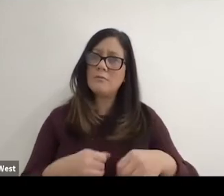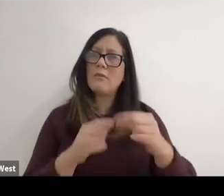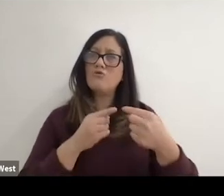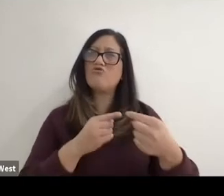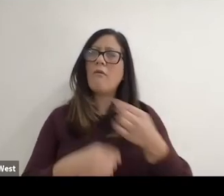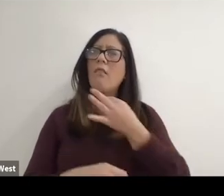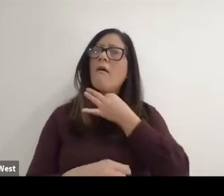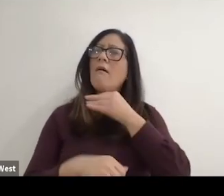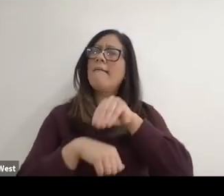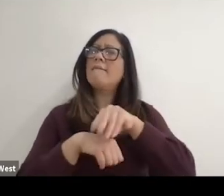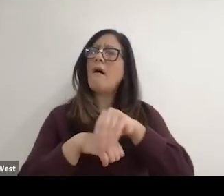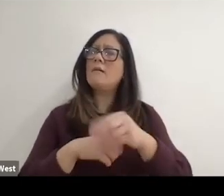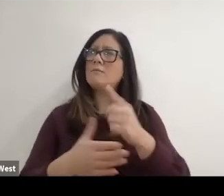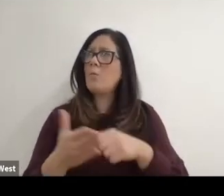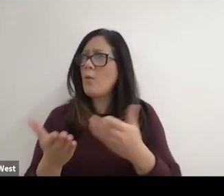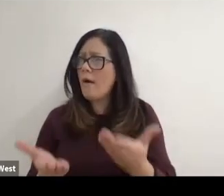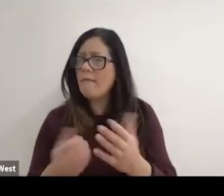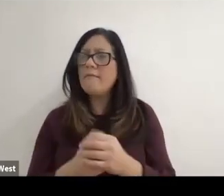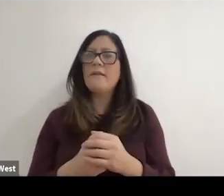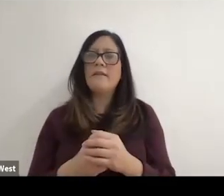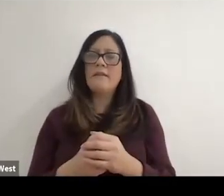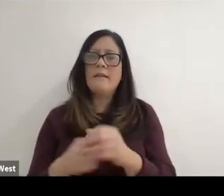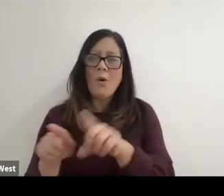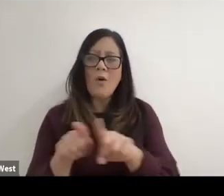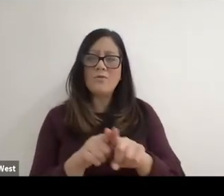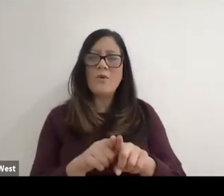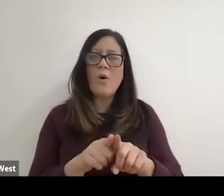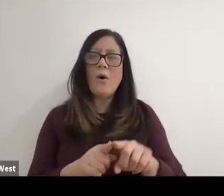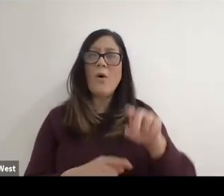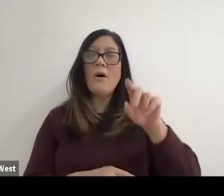So I'm curious what advice you might have and and a similarly Sir Philip Craven.